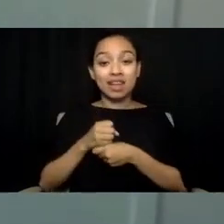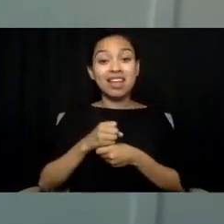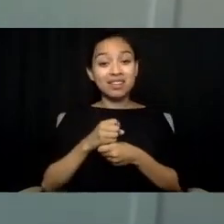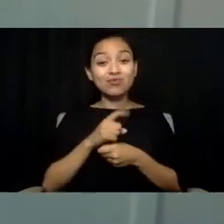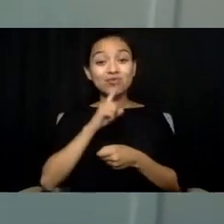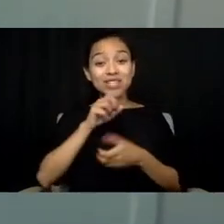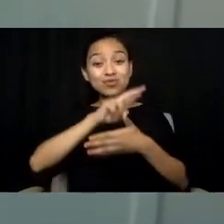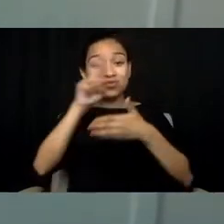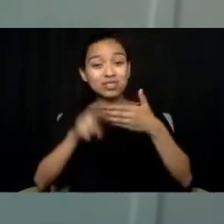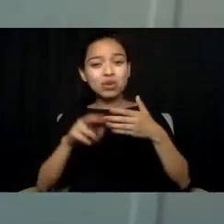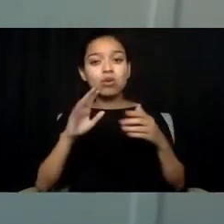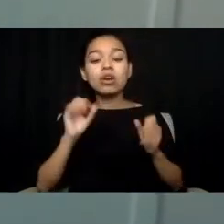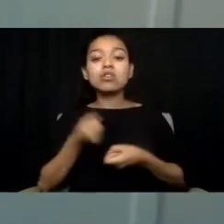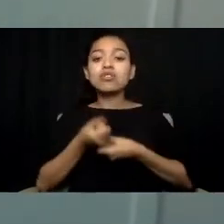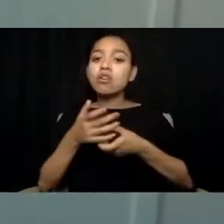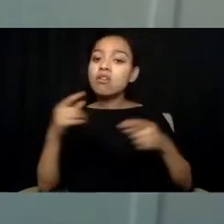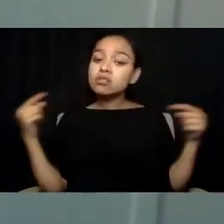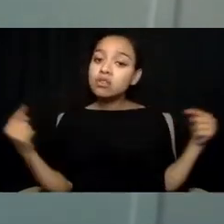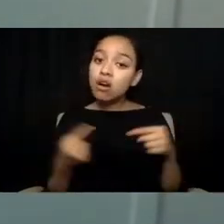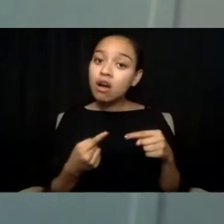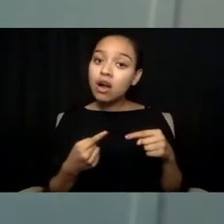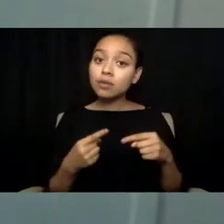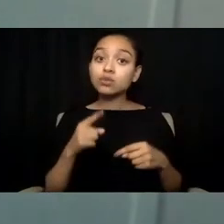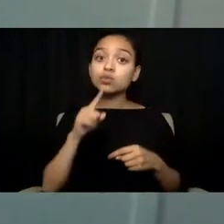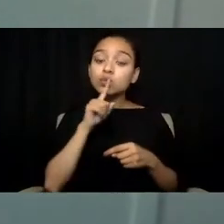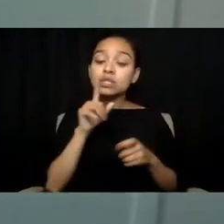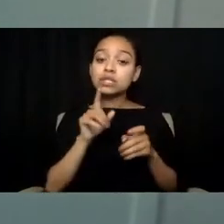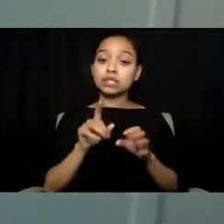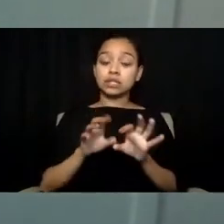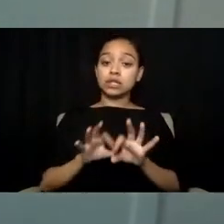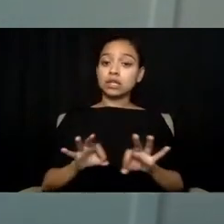There's a critical lack of knowledge and understanding of autism